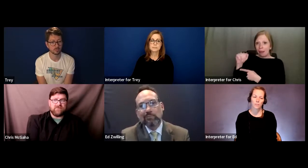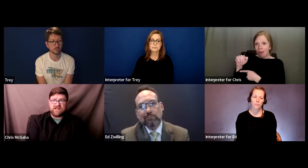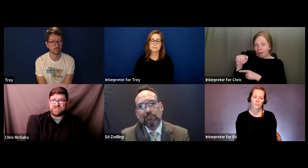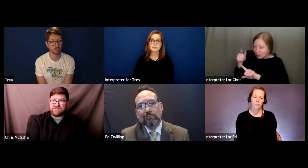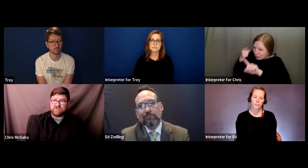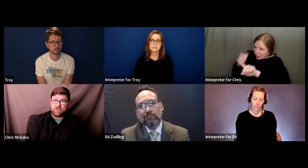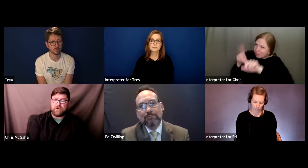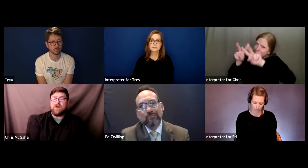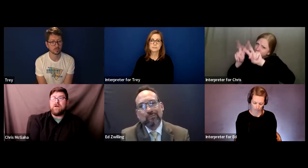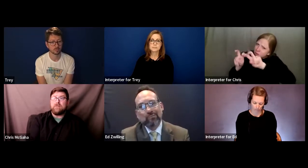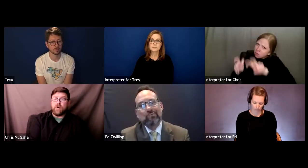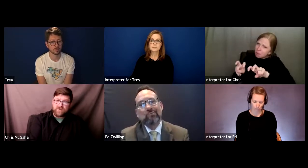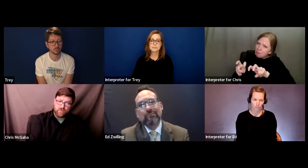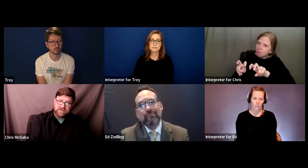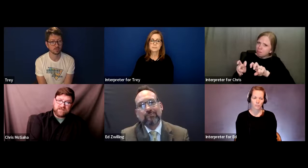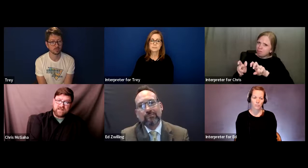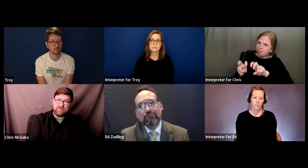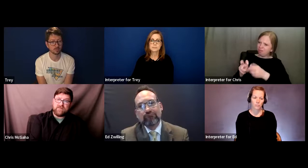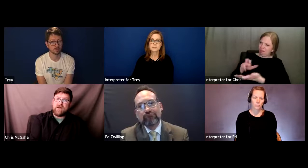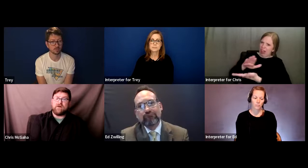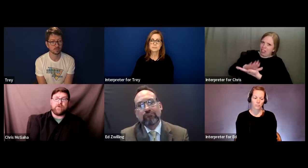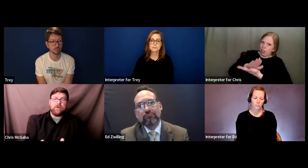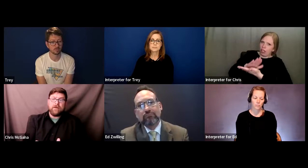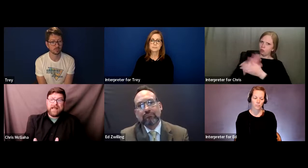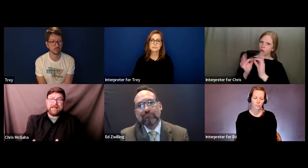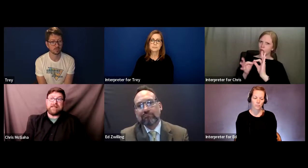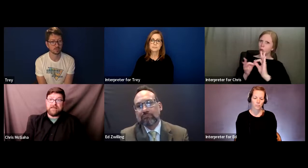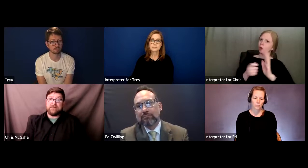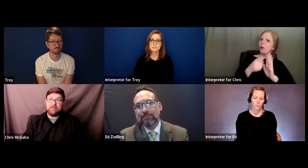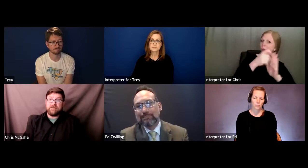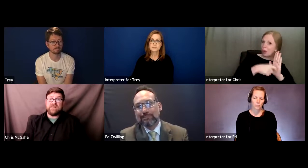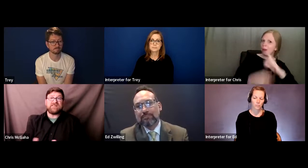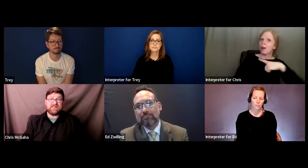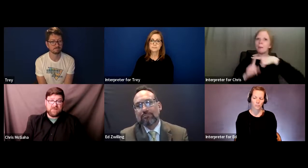of an educational interpreter both in the written exam that they offer and in the assessment